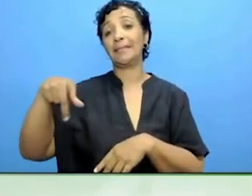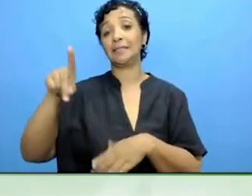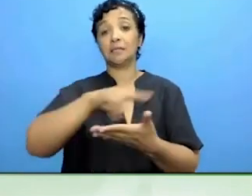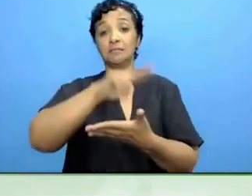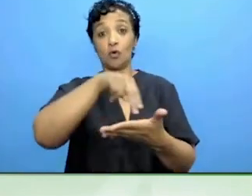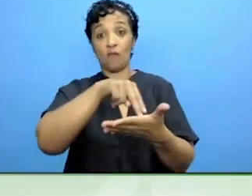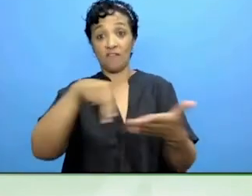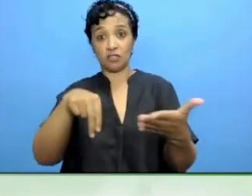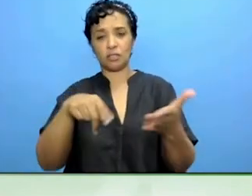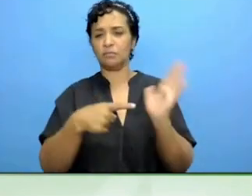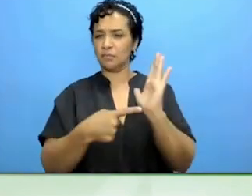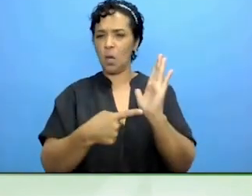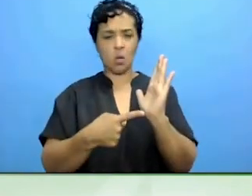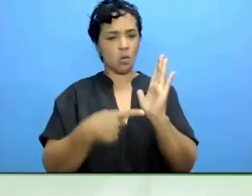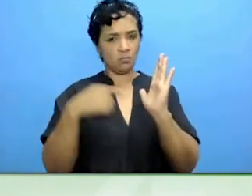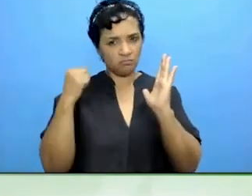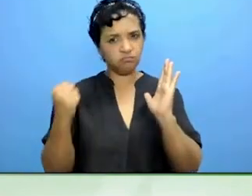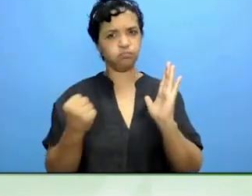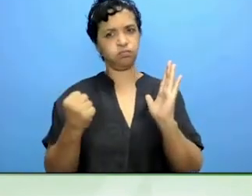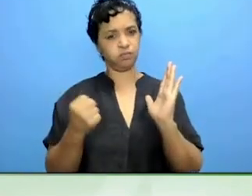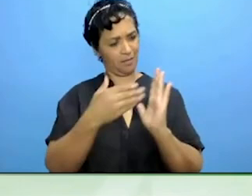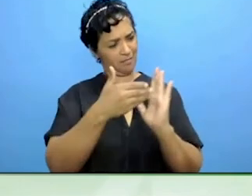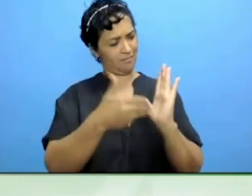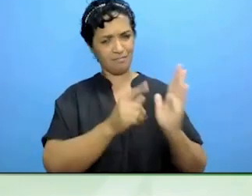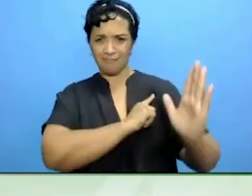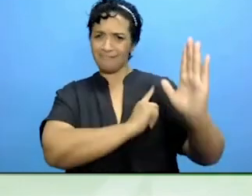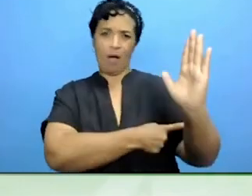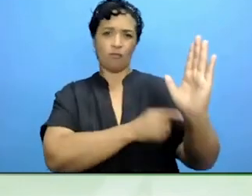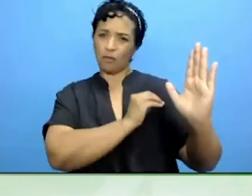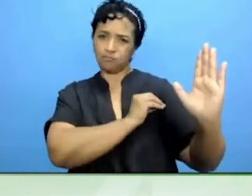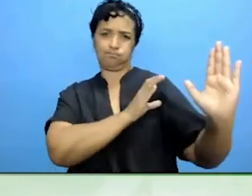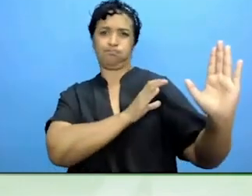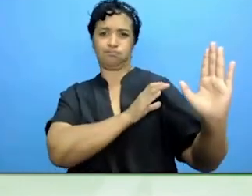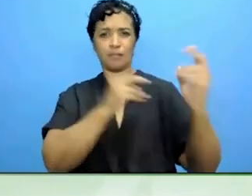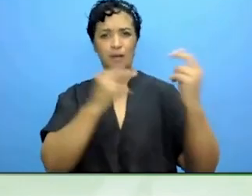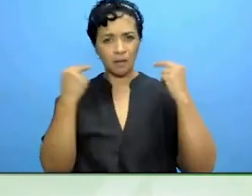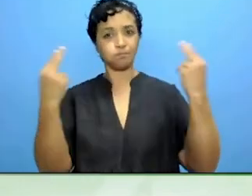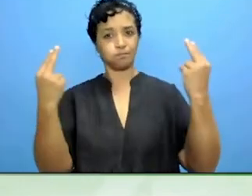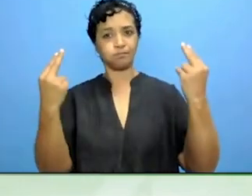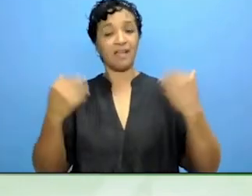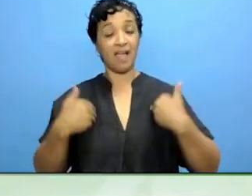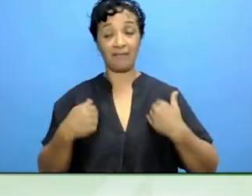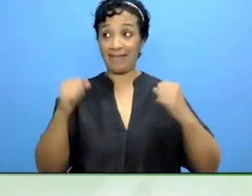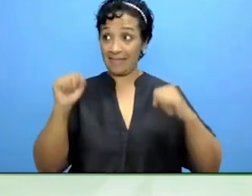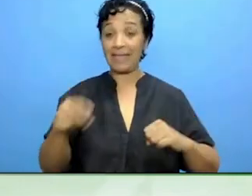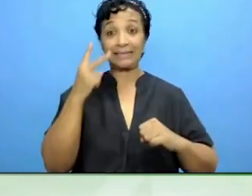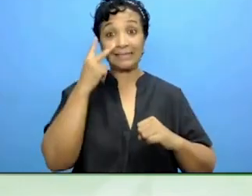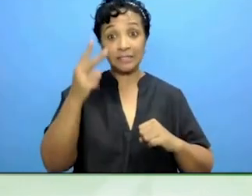powerful combination to try to secure a better future for disabled people.